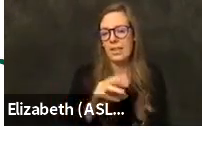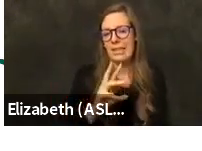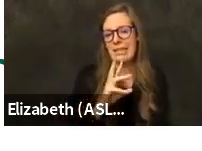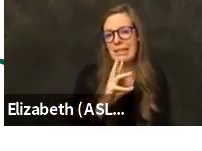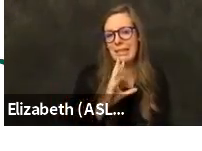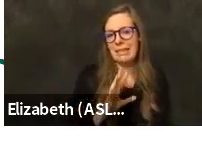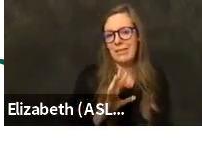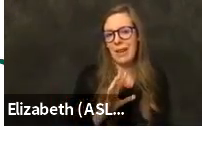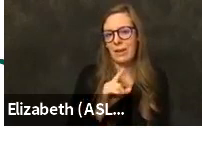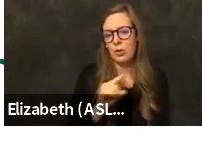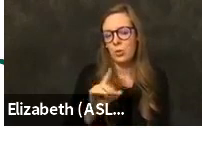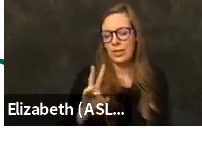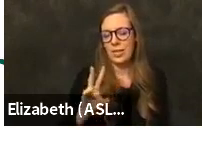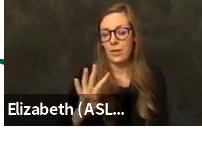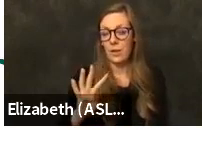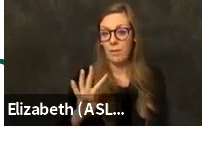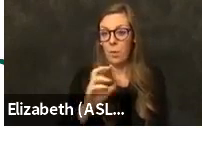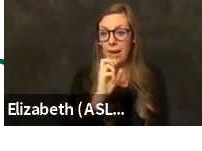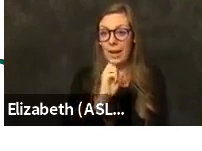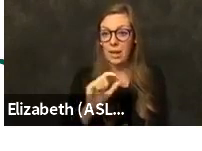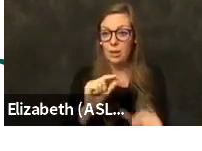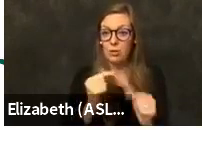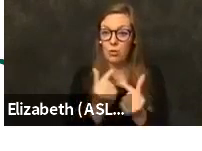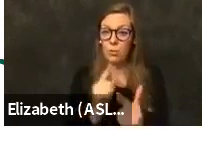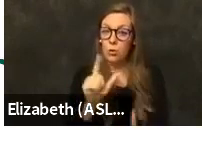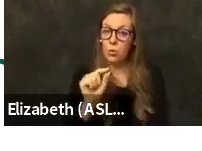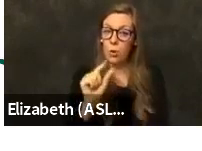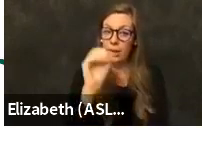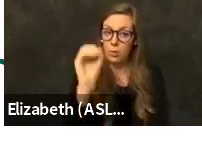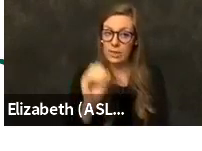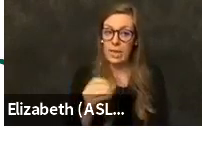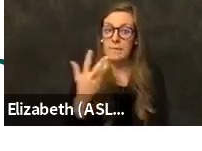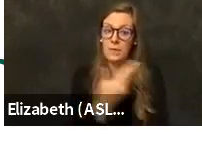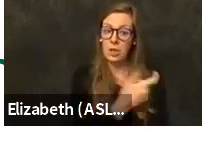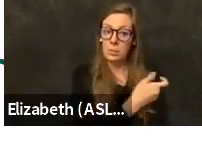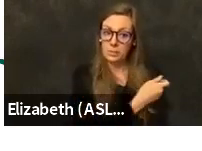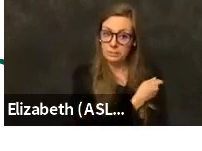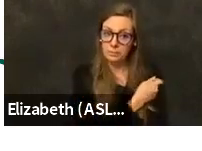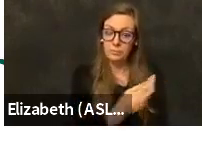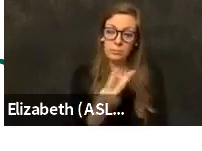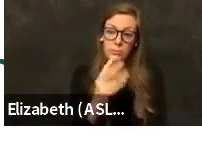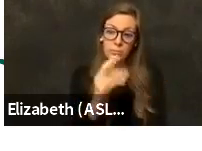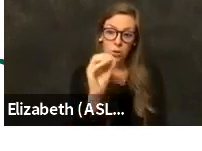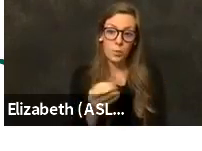As you can see, 20 percent so far have been vaccinated. Two percent have received both doses.